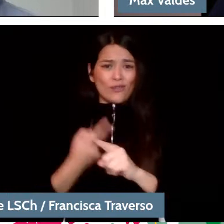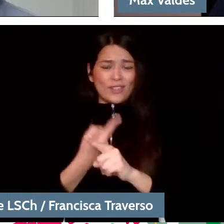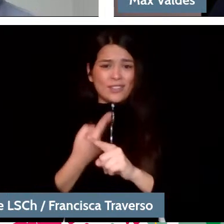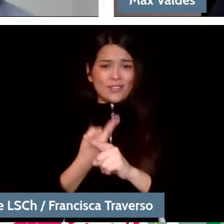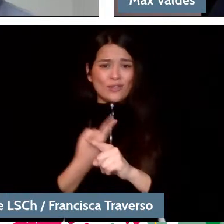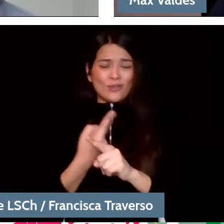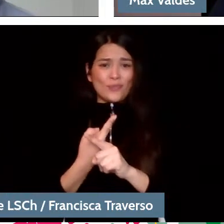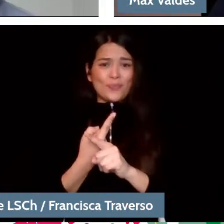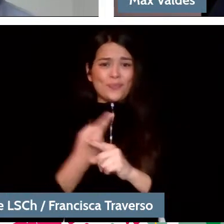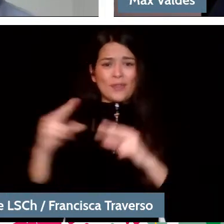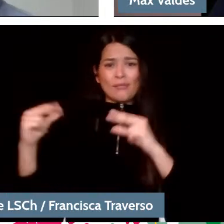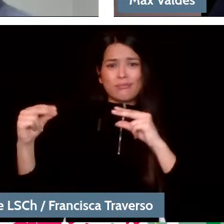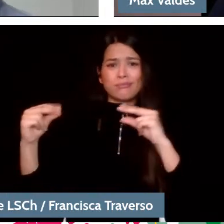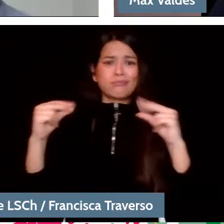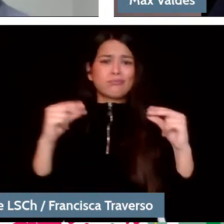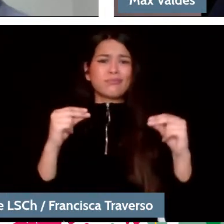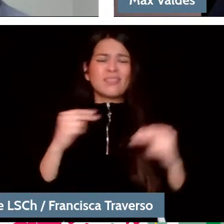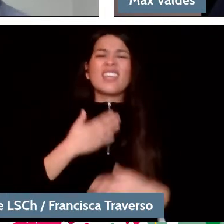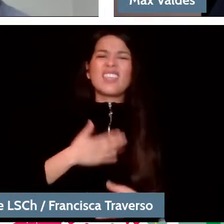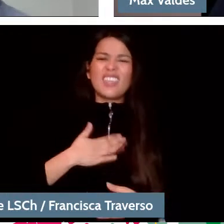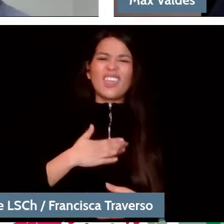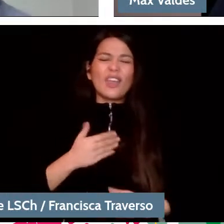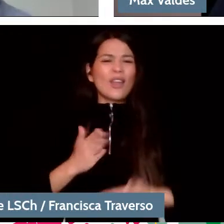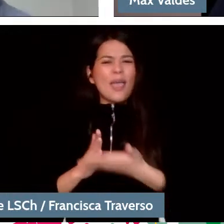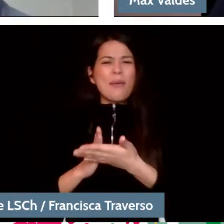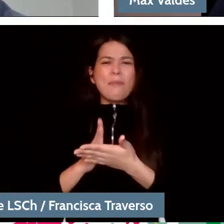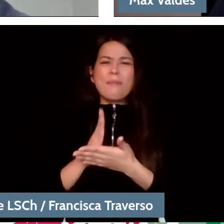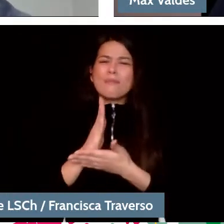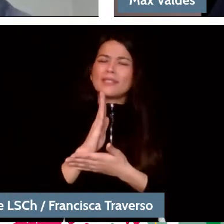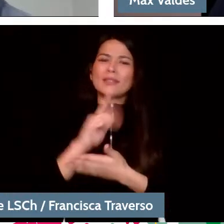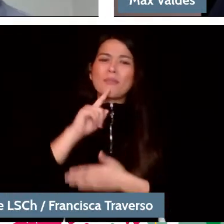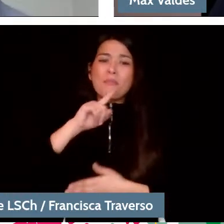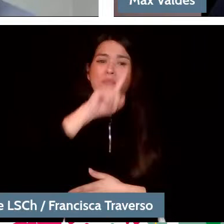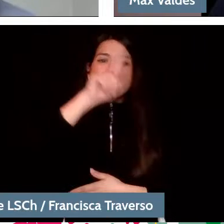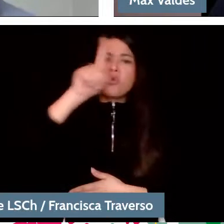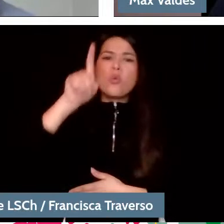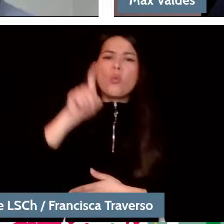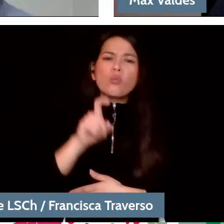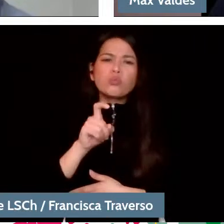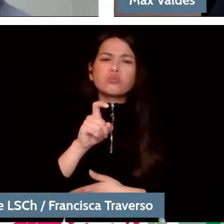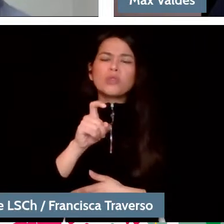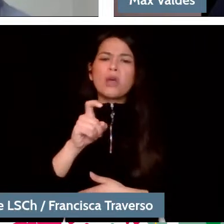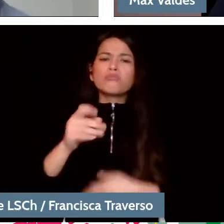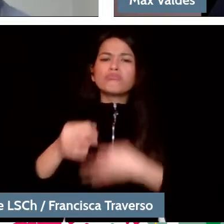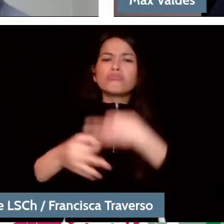and perhaps I would like to start with a question, a comment, which can also be a kind of connection.